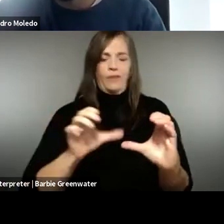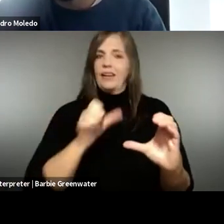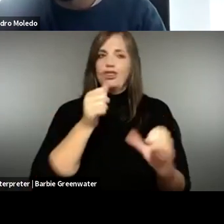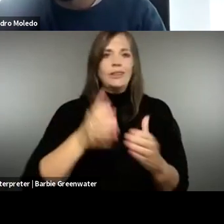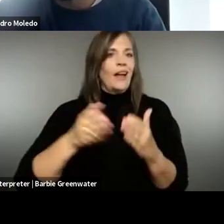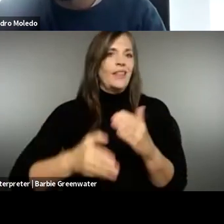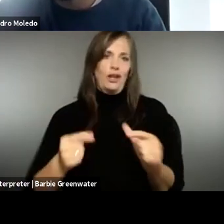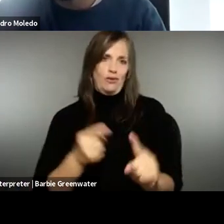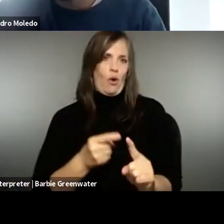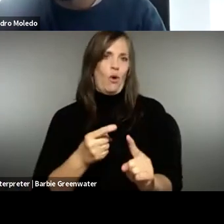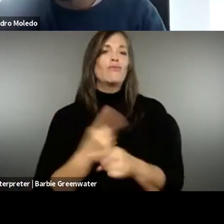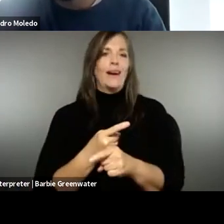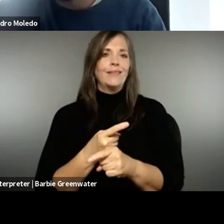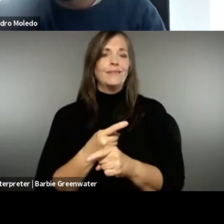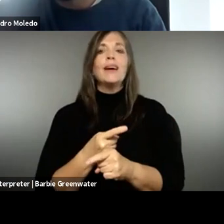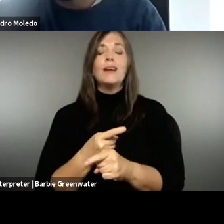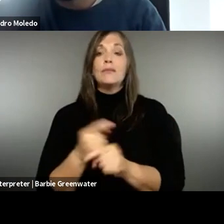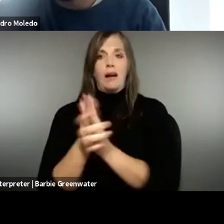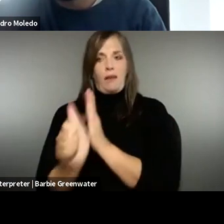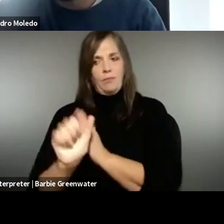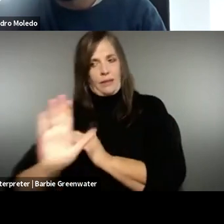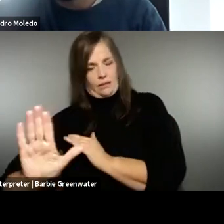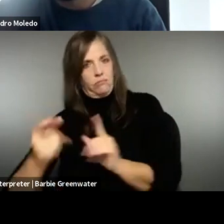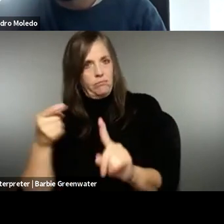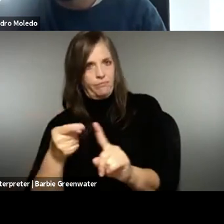they are talking about. So the certification as such is not sort of